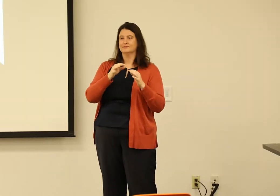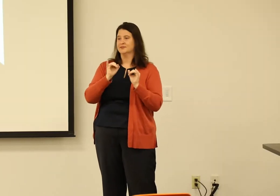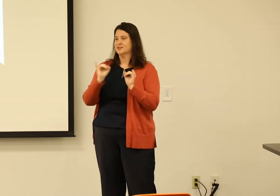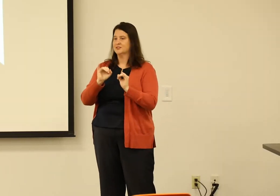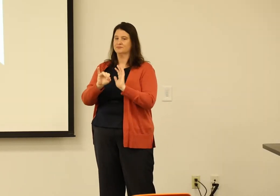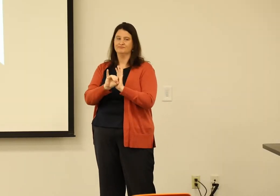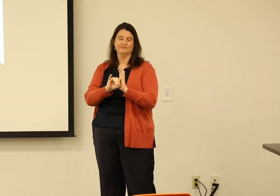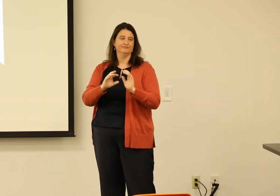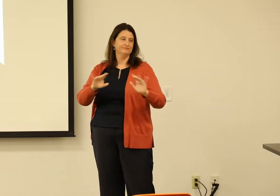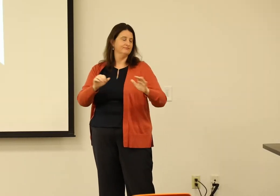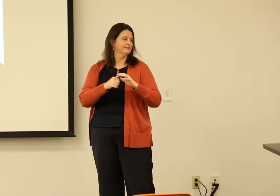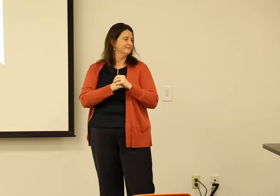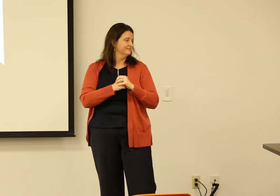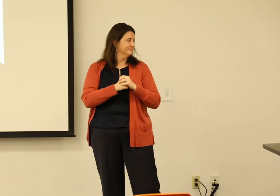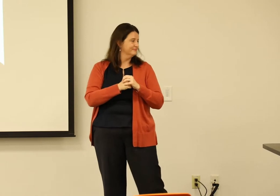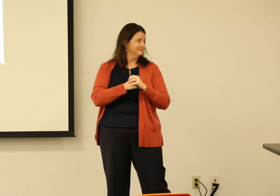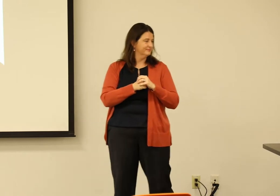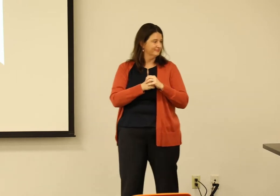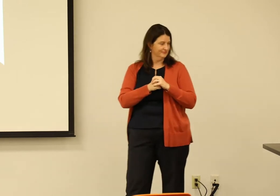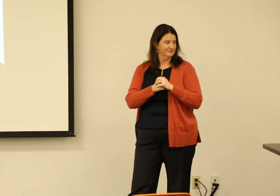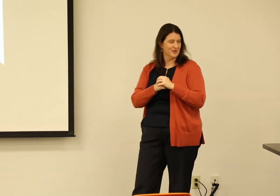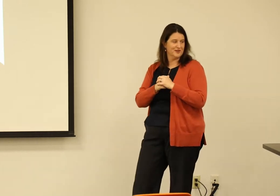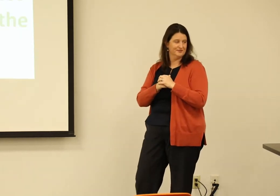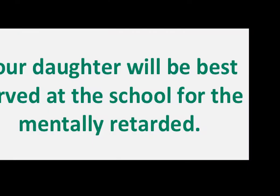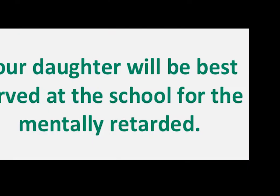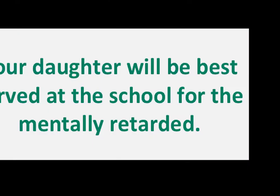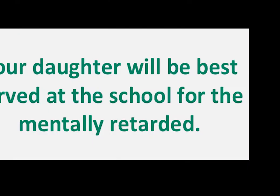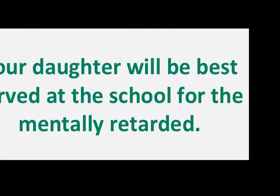about my deafness, about my field of study, about a number of things.